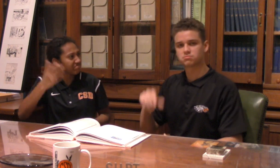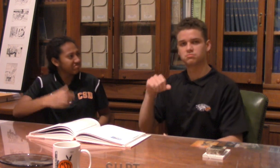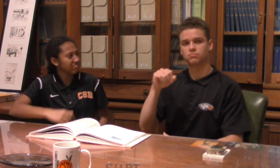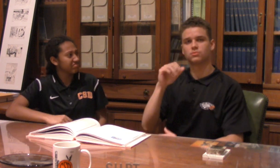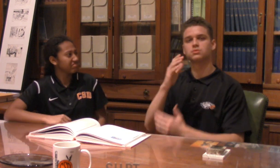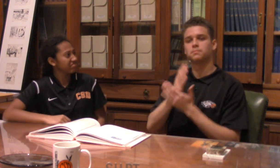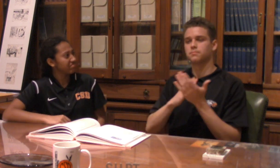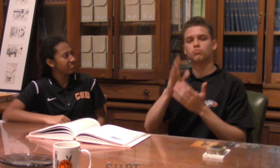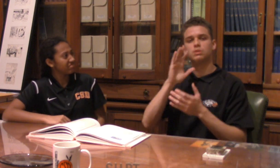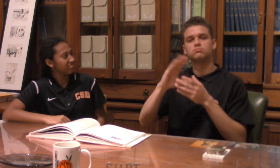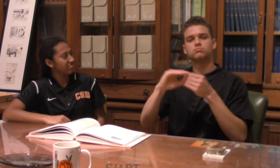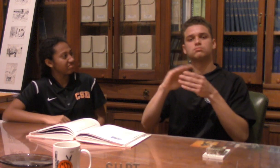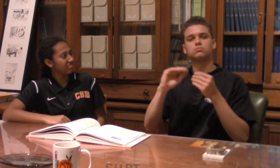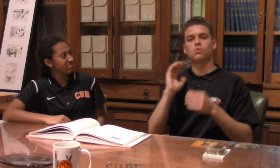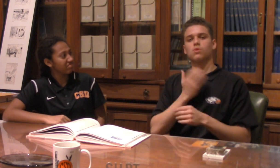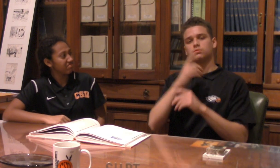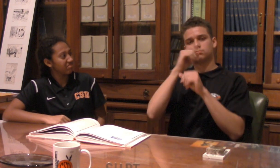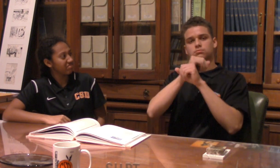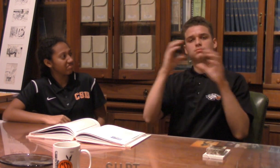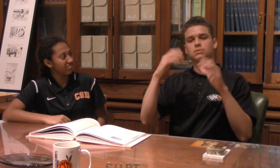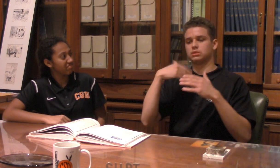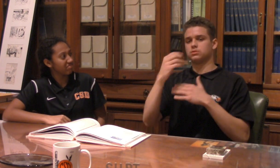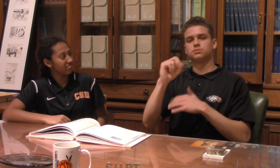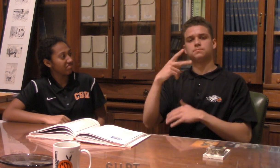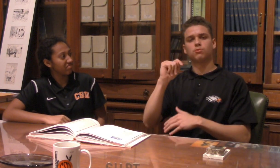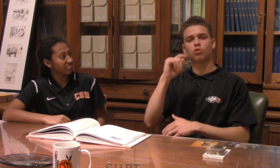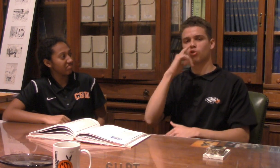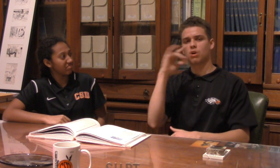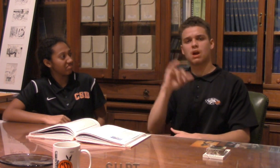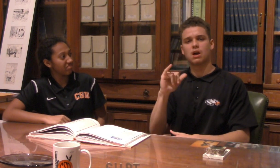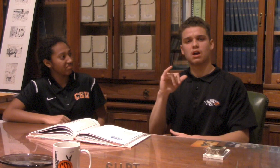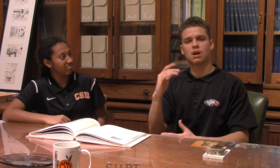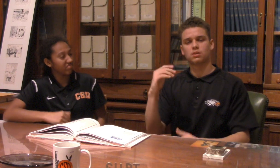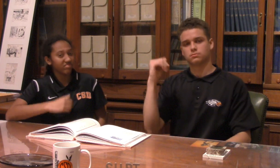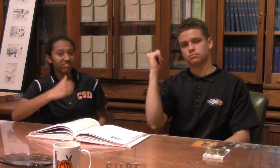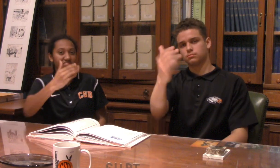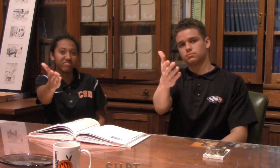Some of our CSD community members will share these expectations with you: